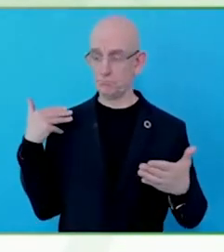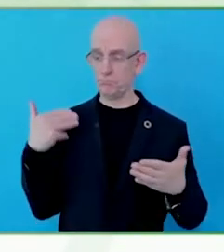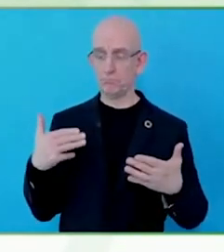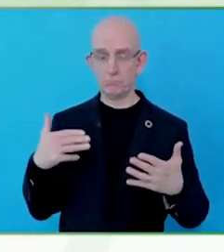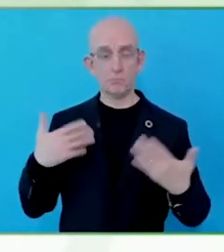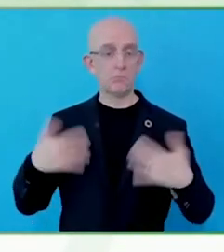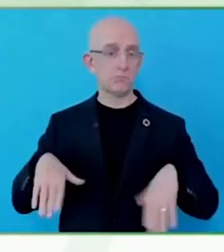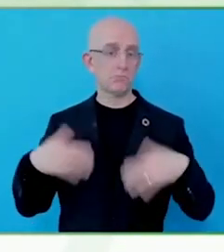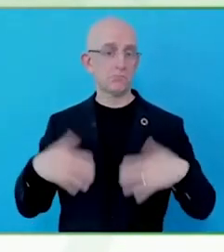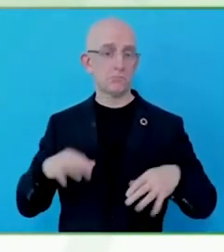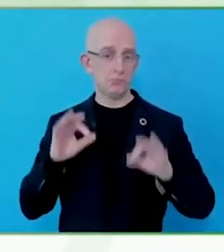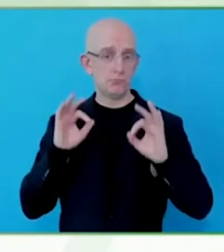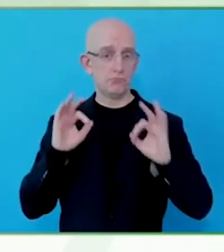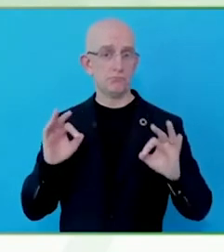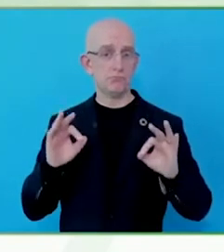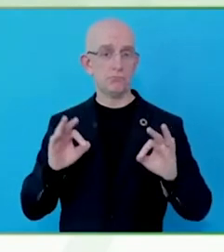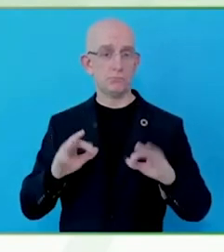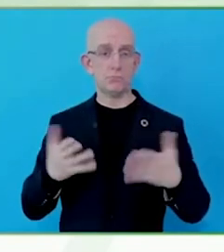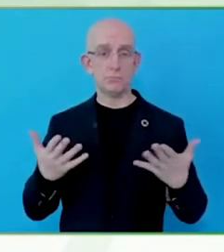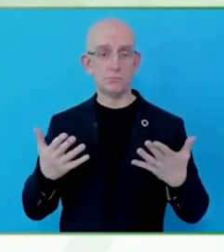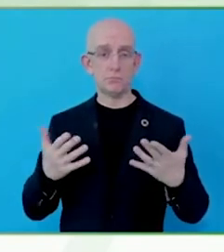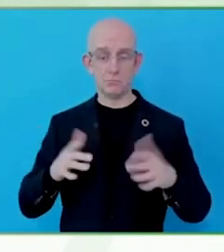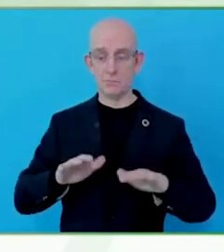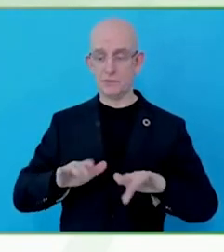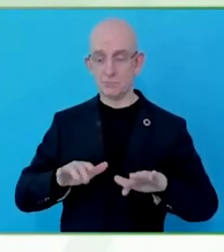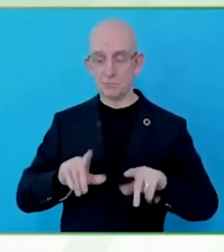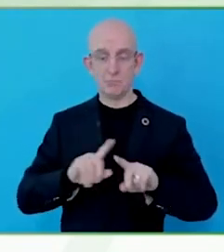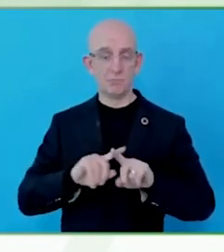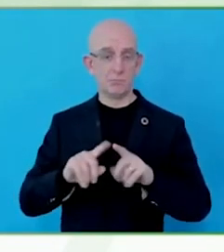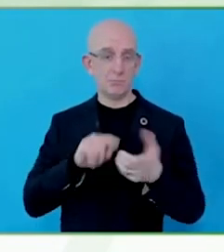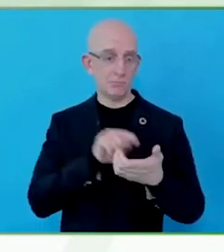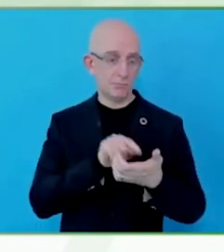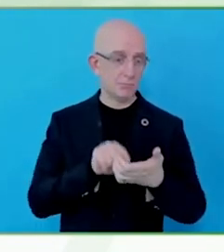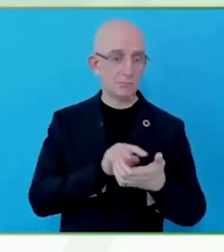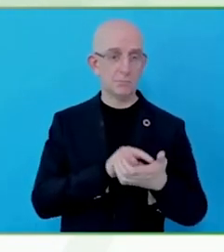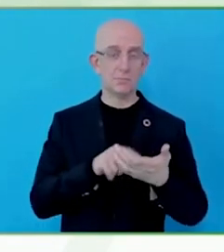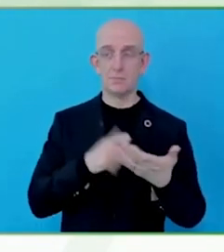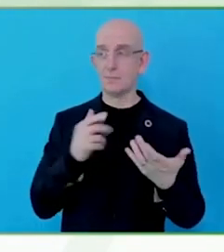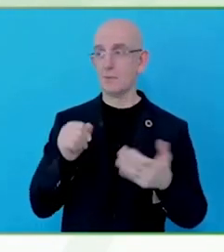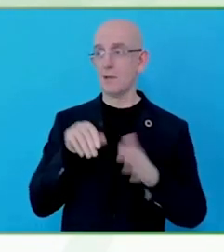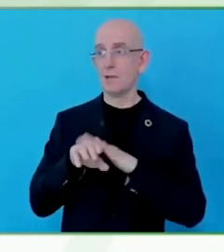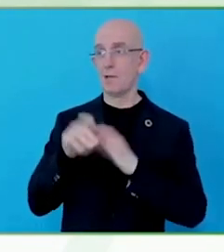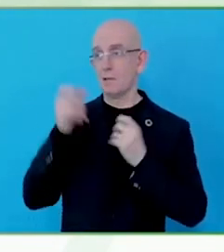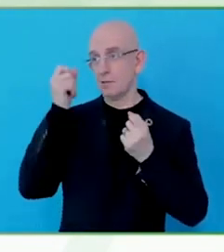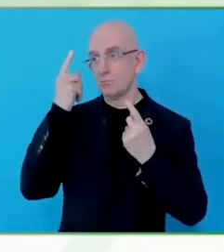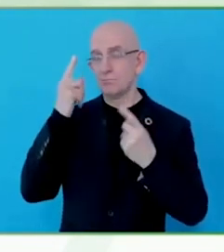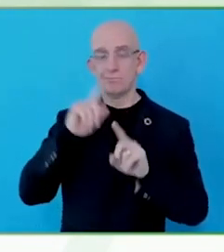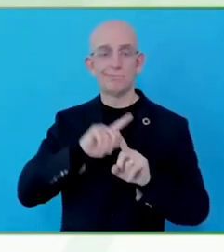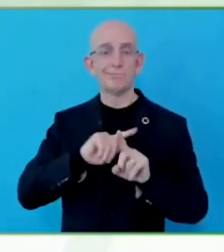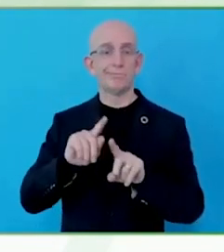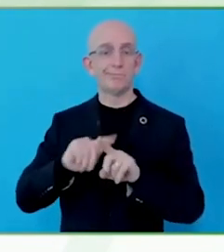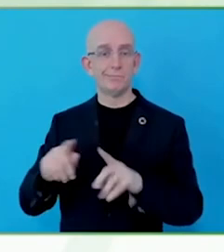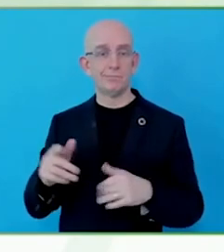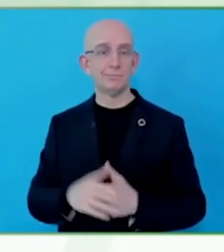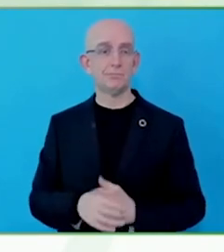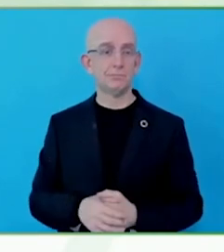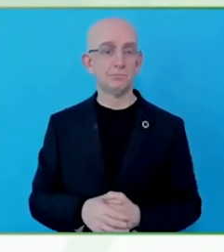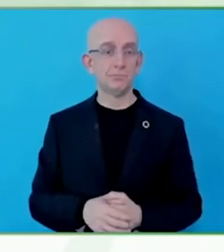Less than 2% of websites, websites all of the world, are fully